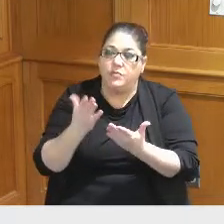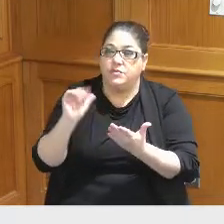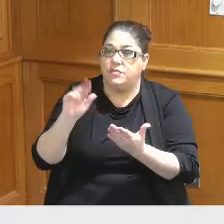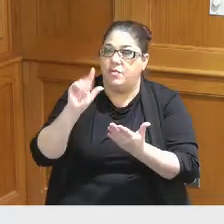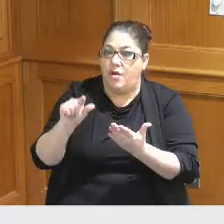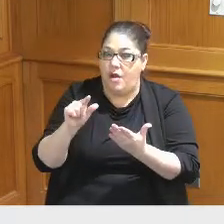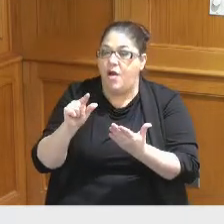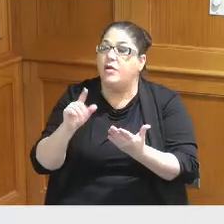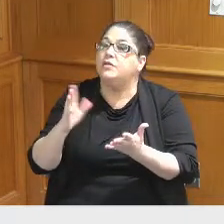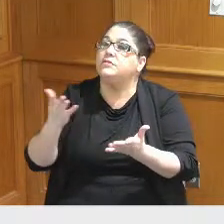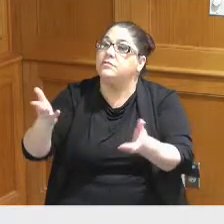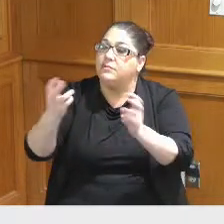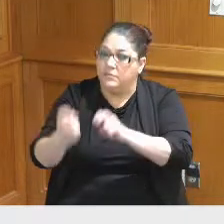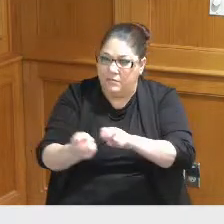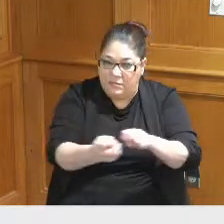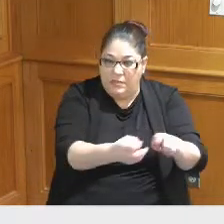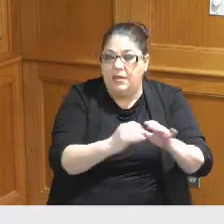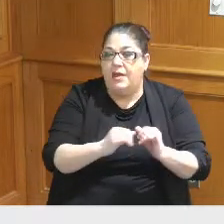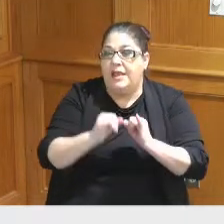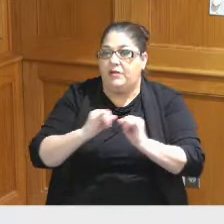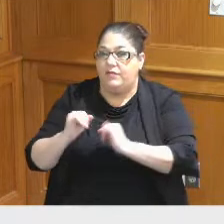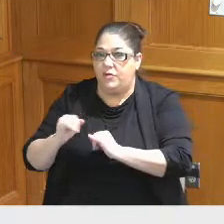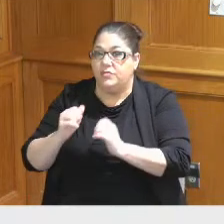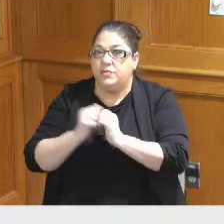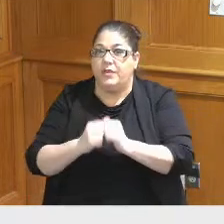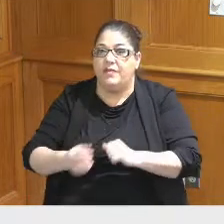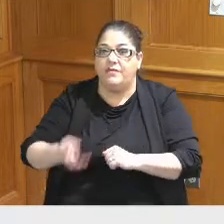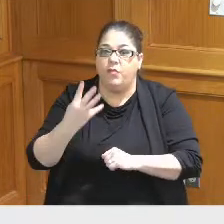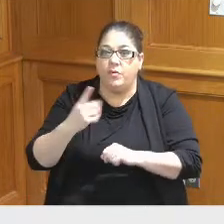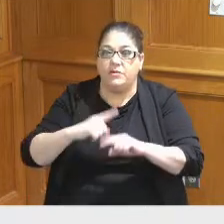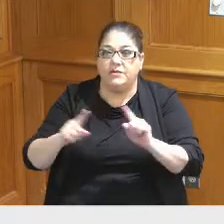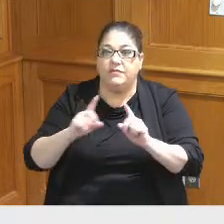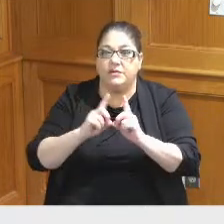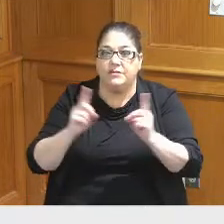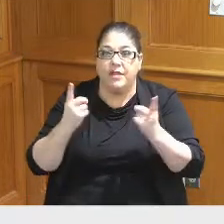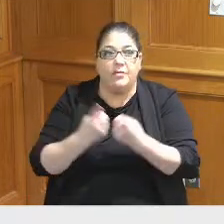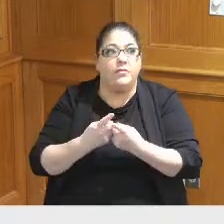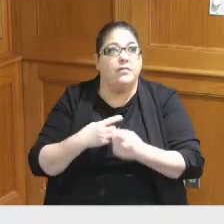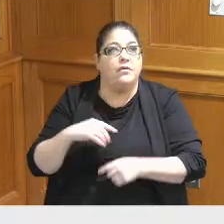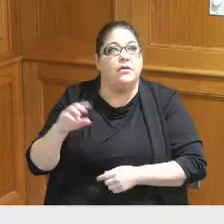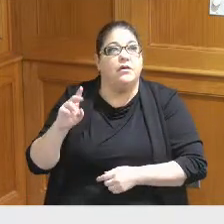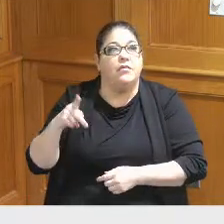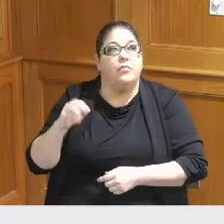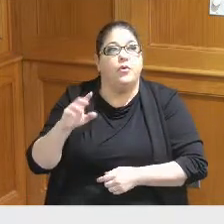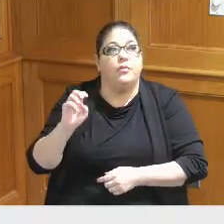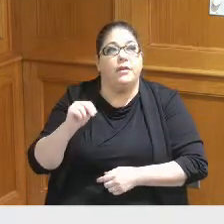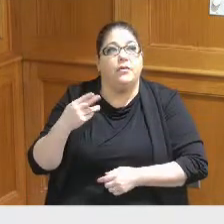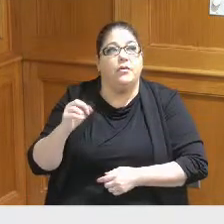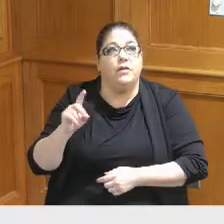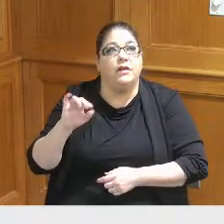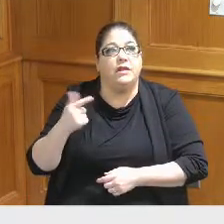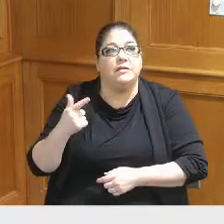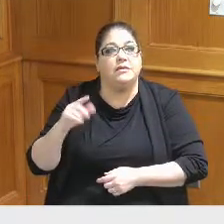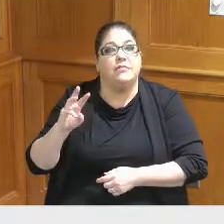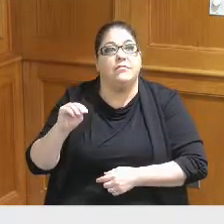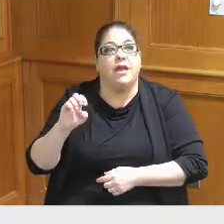interviews held with four four developers Portman Holdings Matthew Southwest Inland Pacific and new